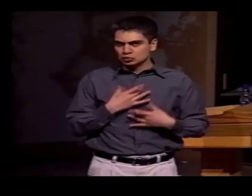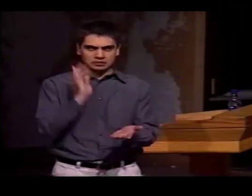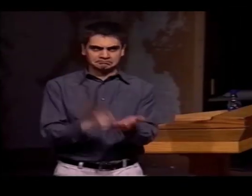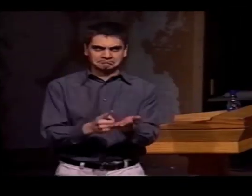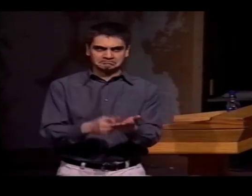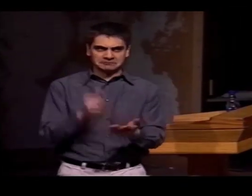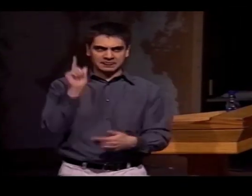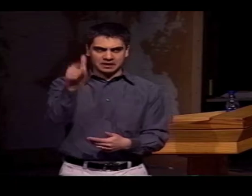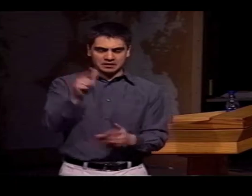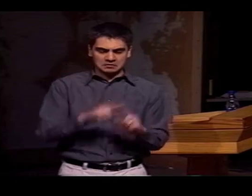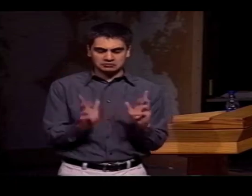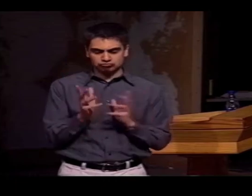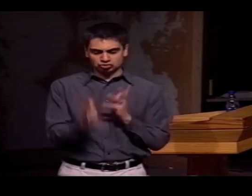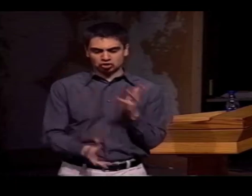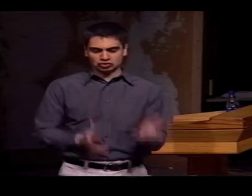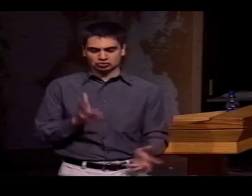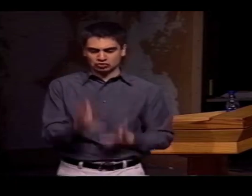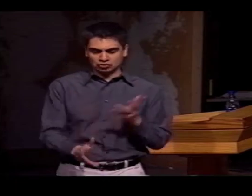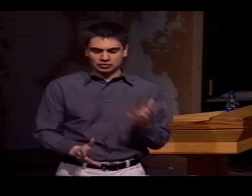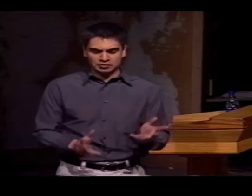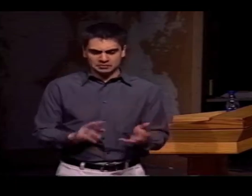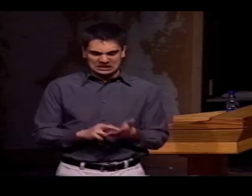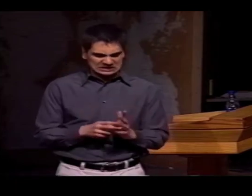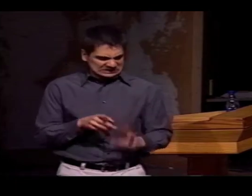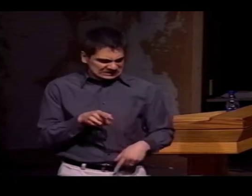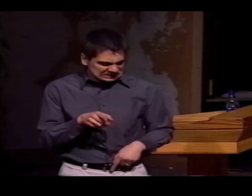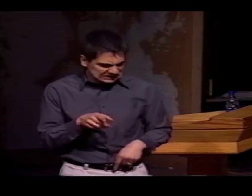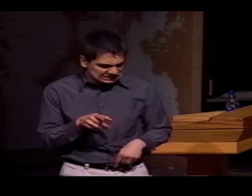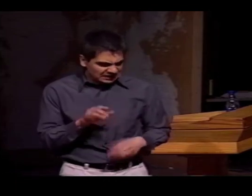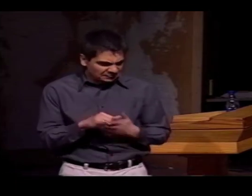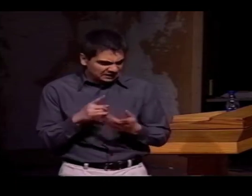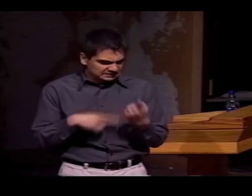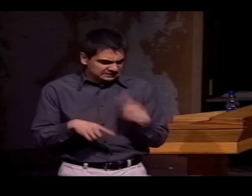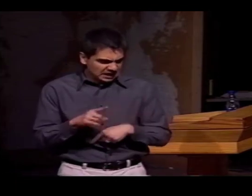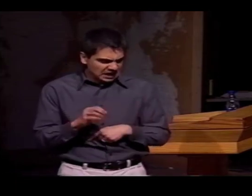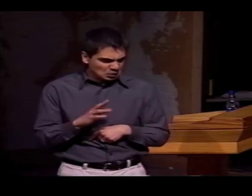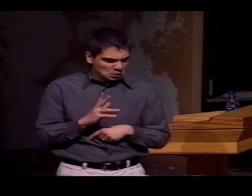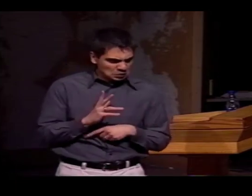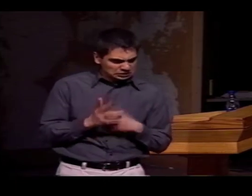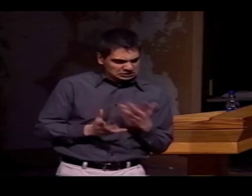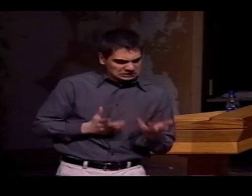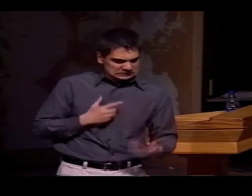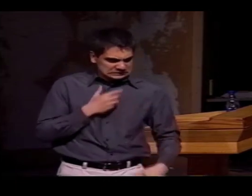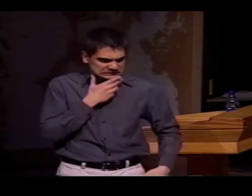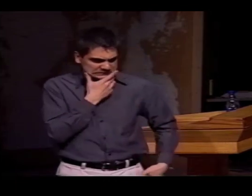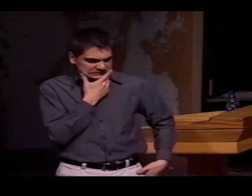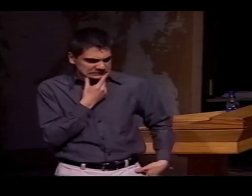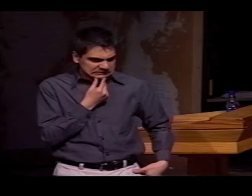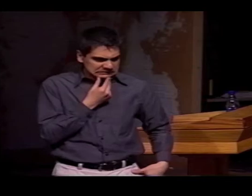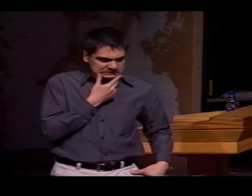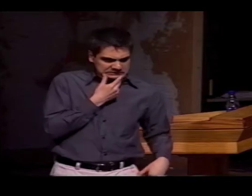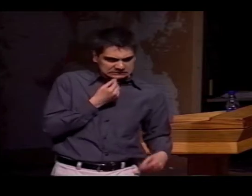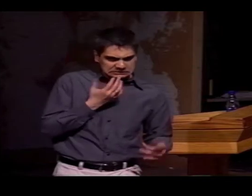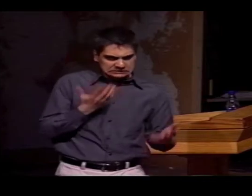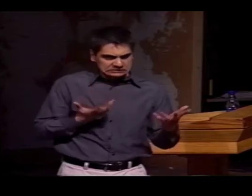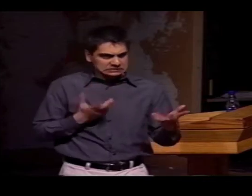GESTURES WAS A REALLY INTERESTING CATEGORY THAT I'D LIKE TO GET INTO A LITTLE BIT LATER. BUT I HAD A DIFFICULT TIME TRYING TO FIGURE OUT